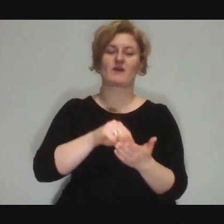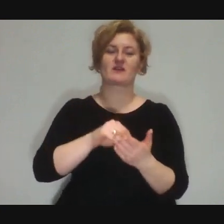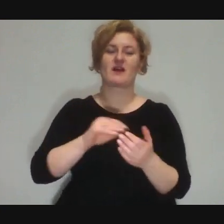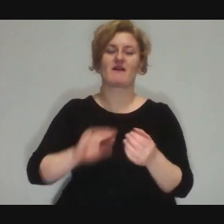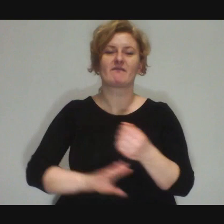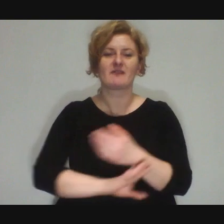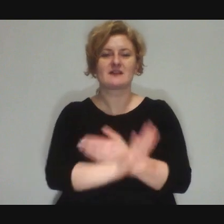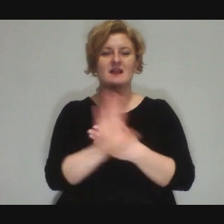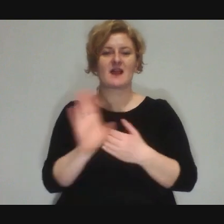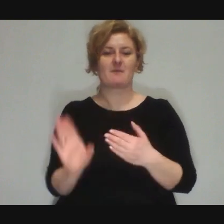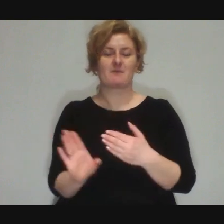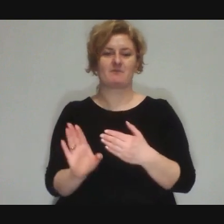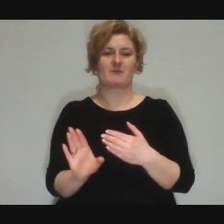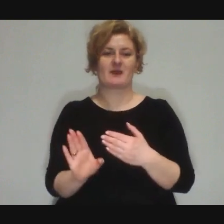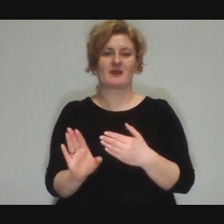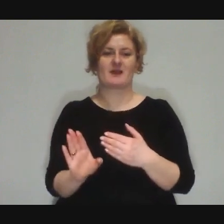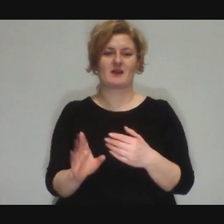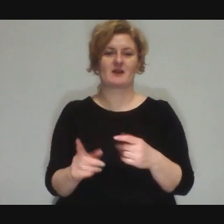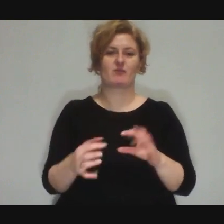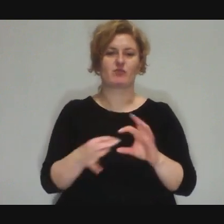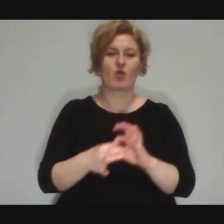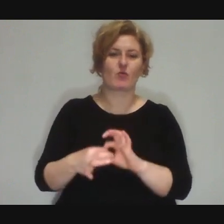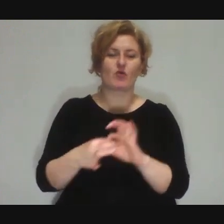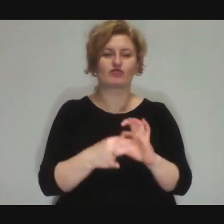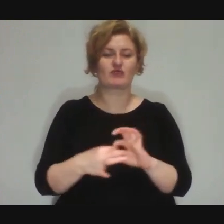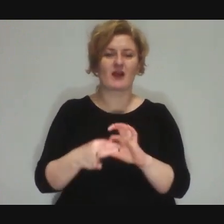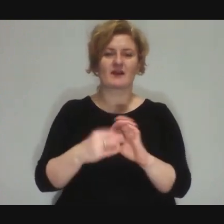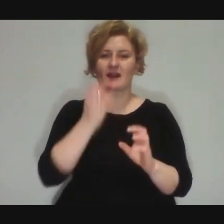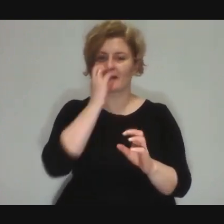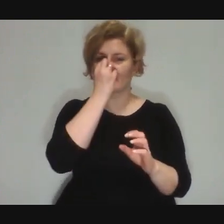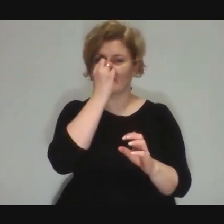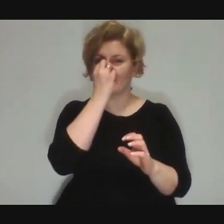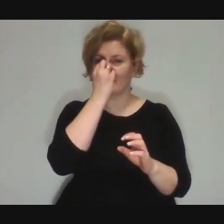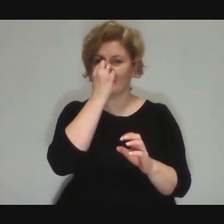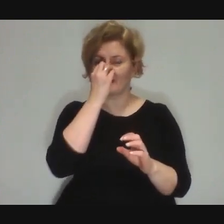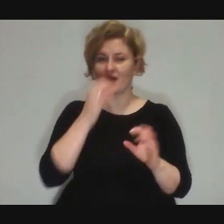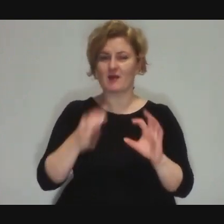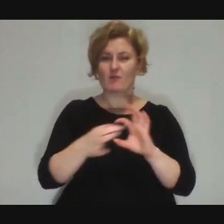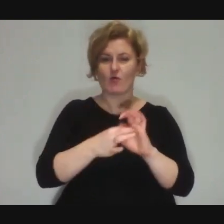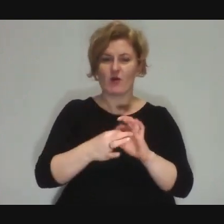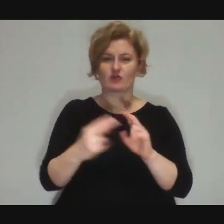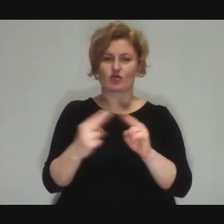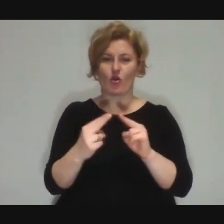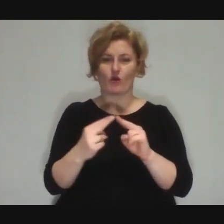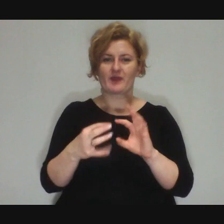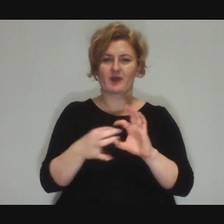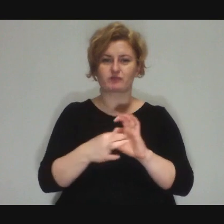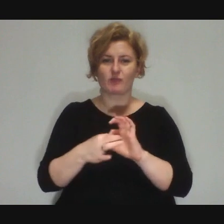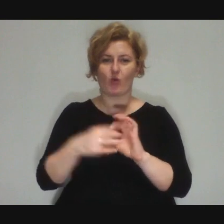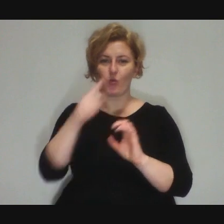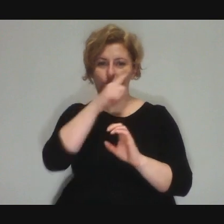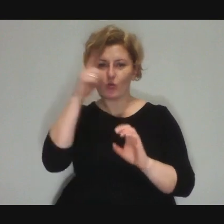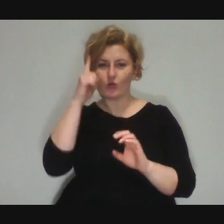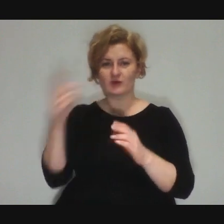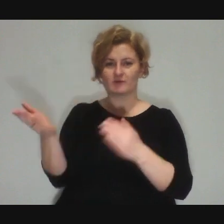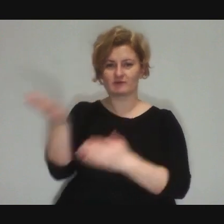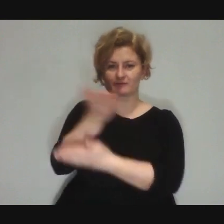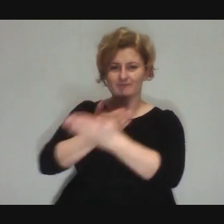and combining circus with interaction with these people? Marek: Well, this is a book-size topic.